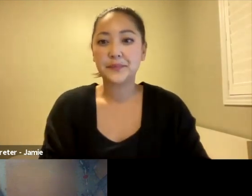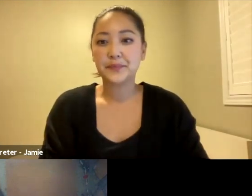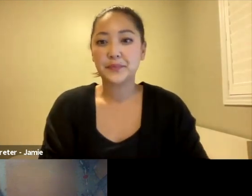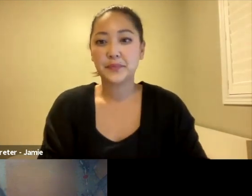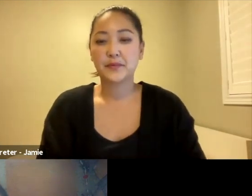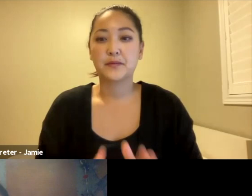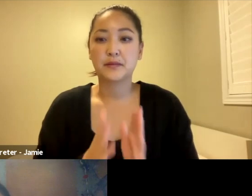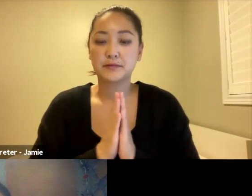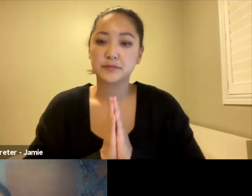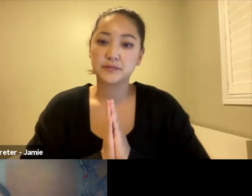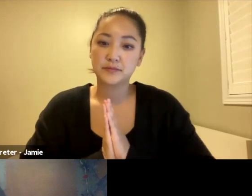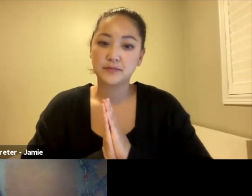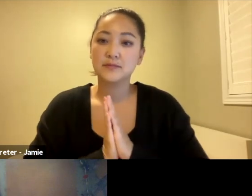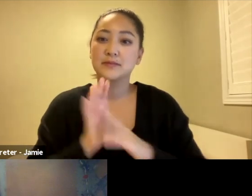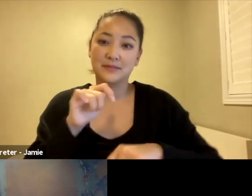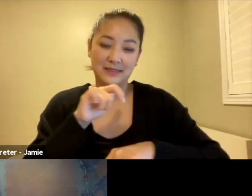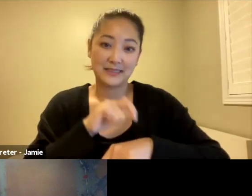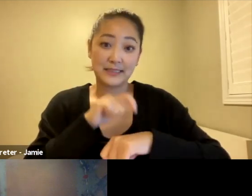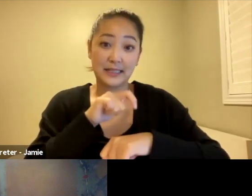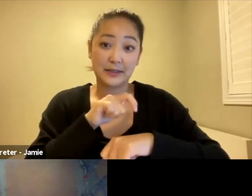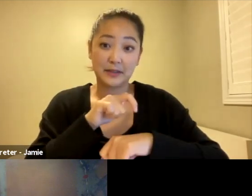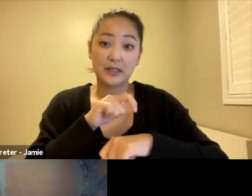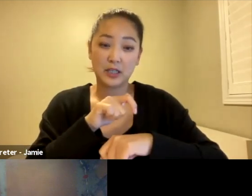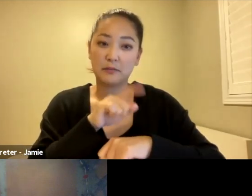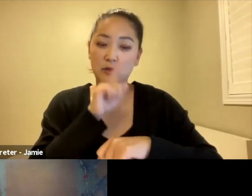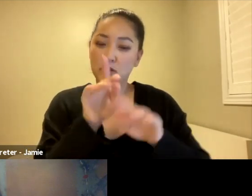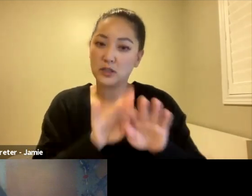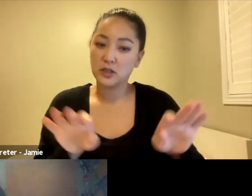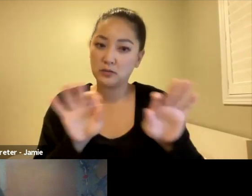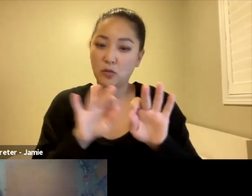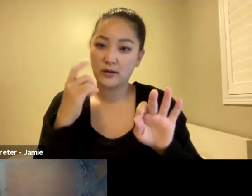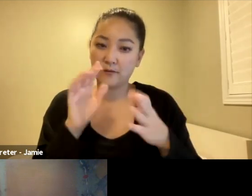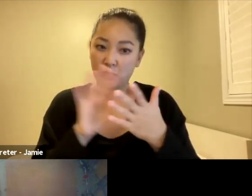So time is very fundamental in the making of the film and in the film itself.